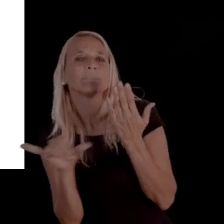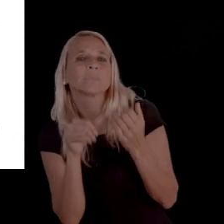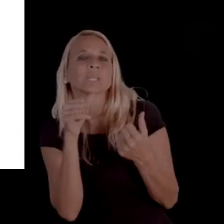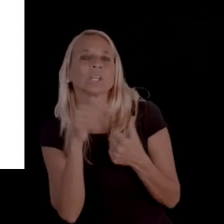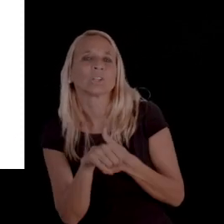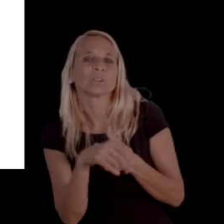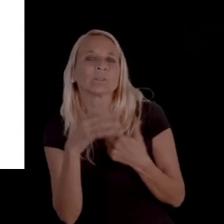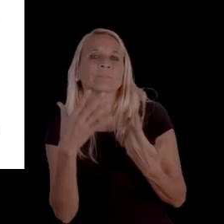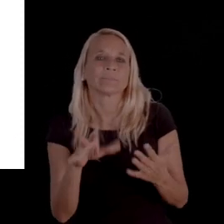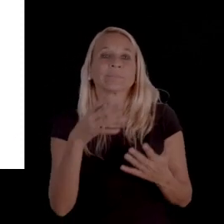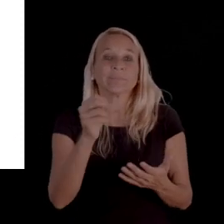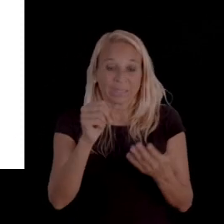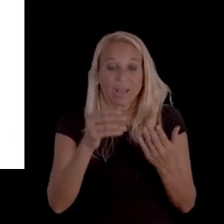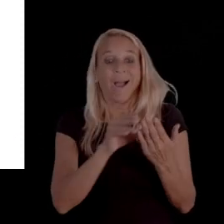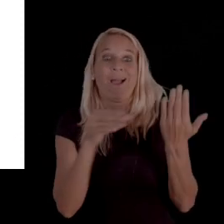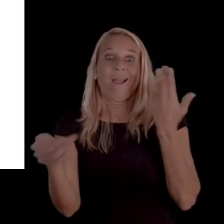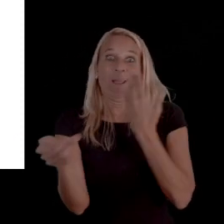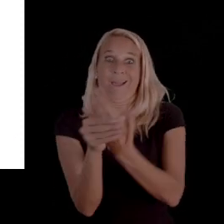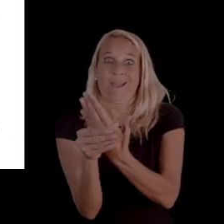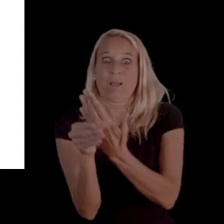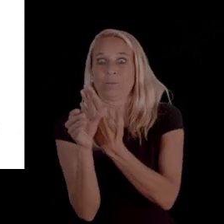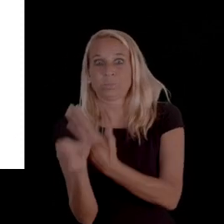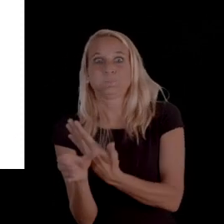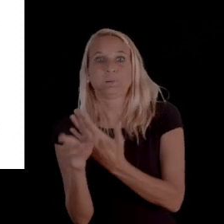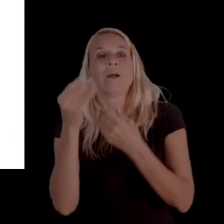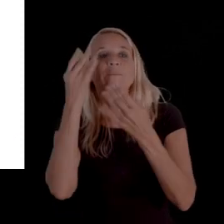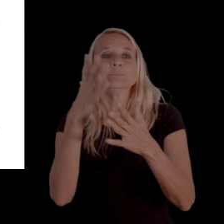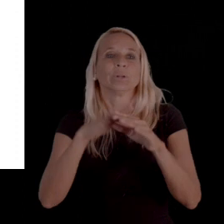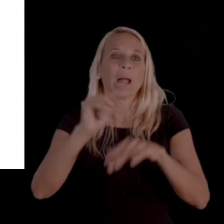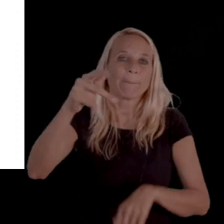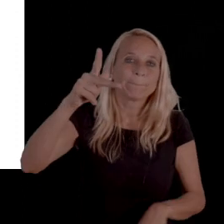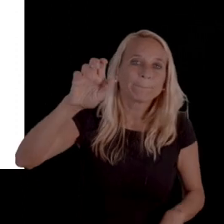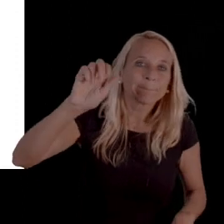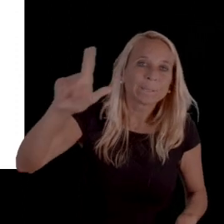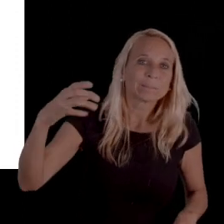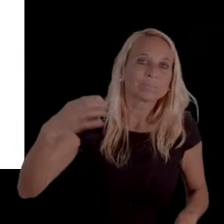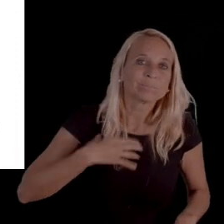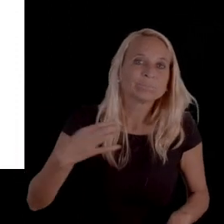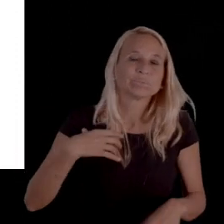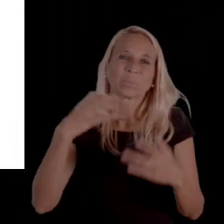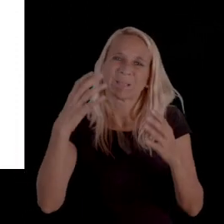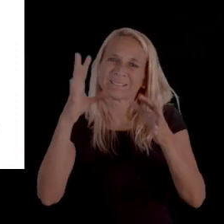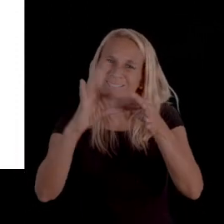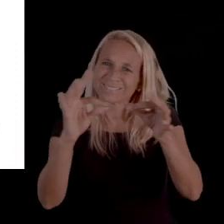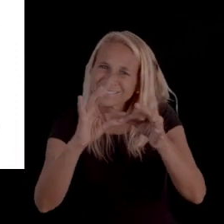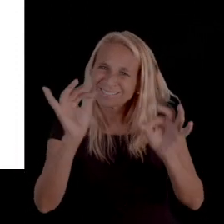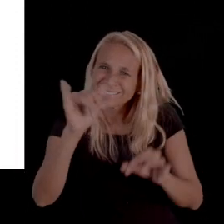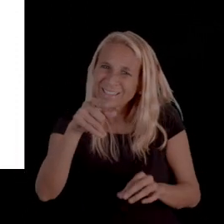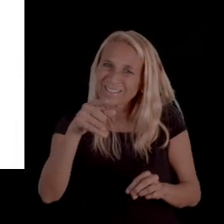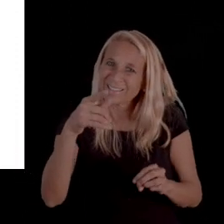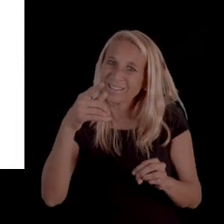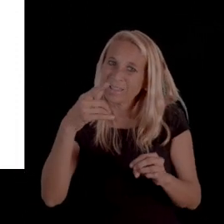and then you get the information on appeals. So, we want to also kind of point out